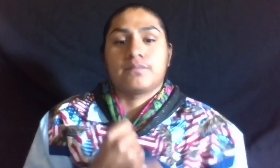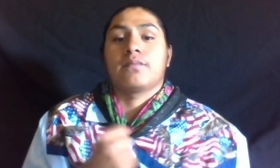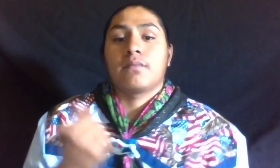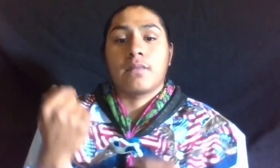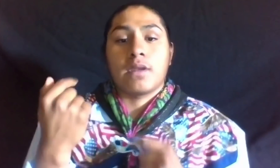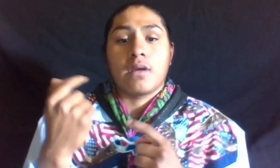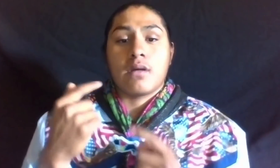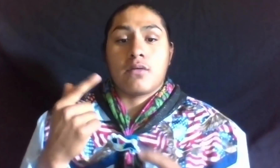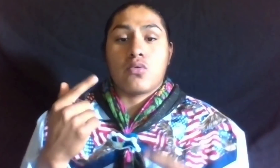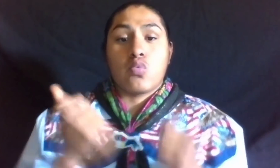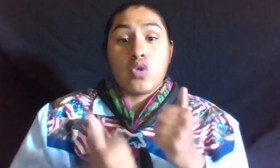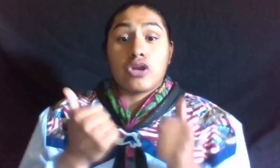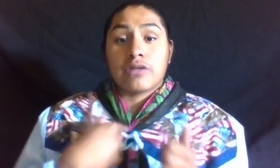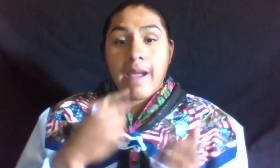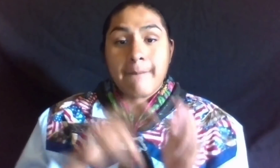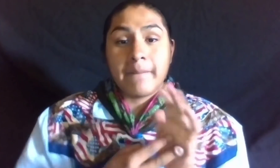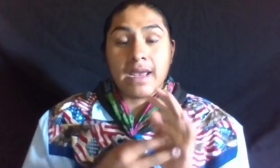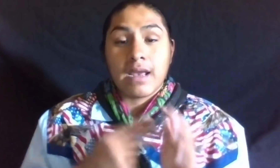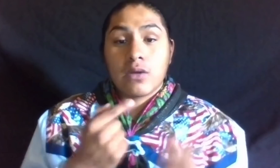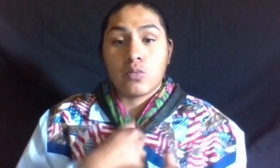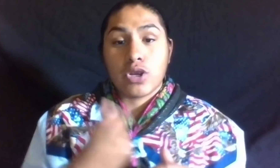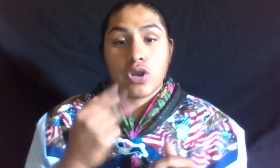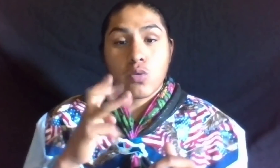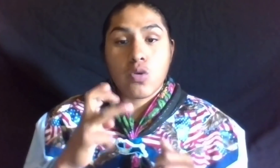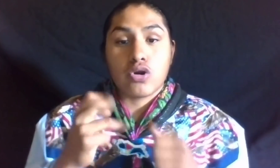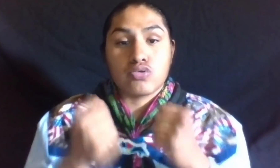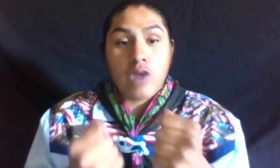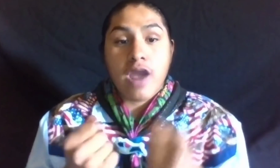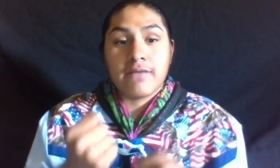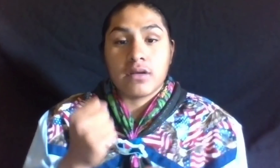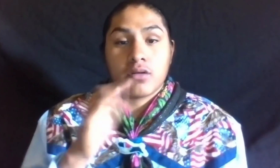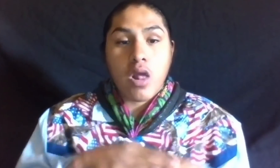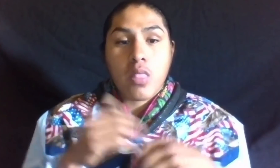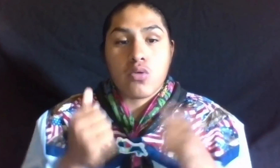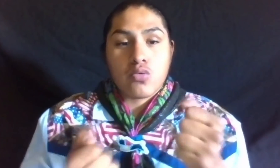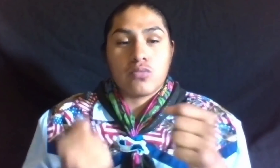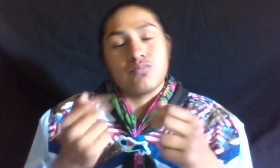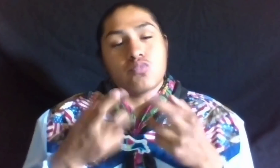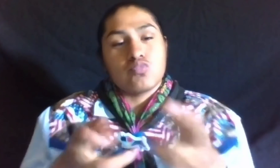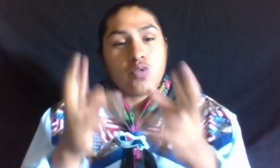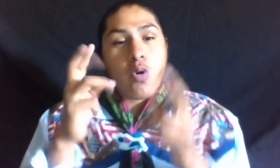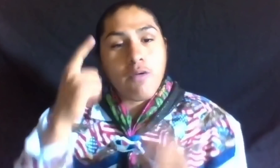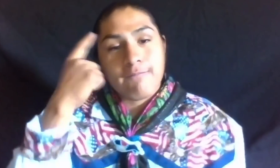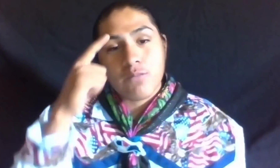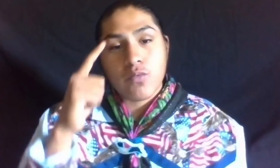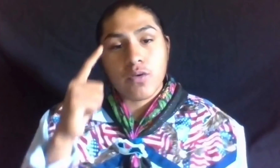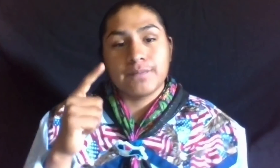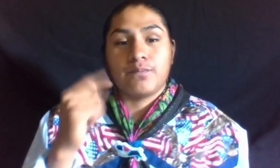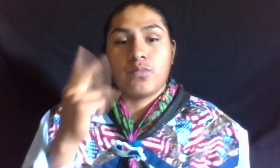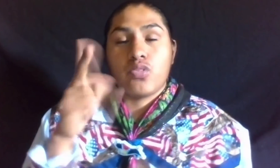WHICH MEANT WE WERE ON THE ROAD DRIVING FOR THREE HOURS EVERY DAY.